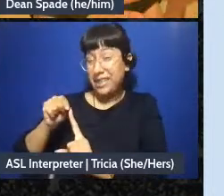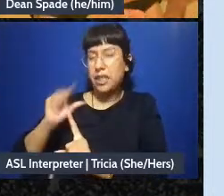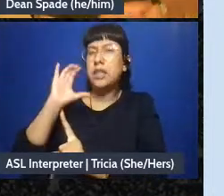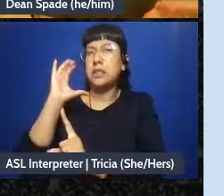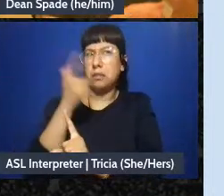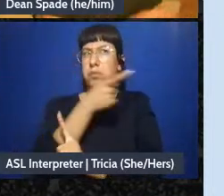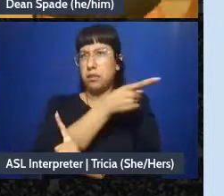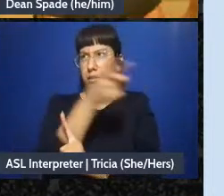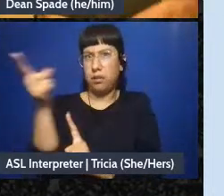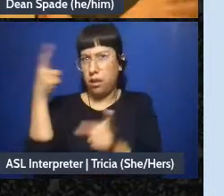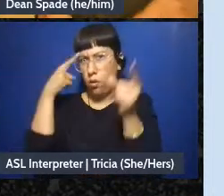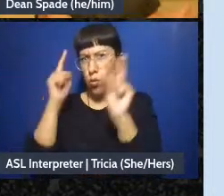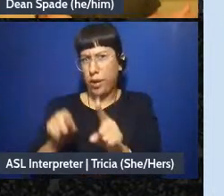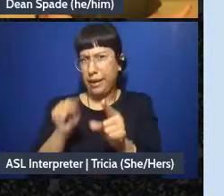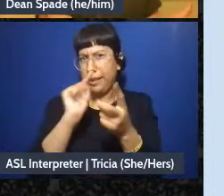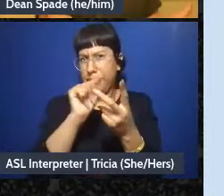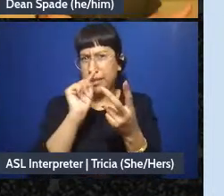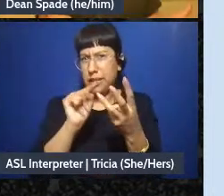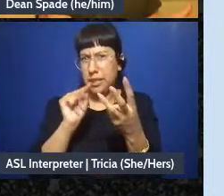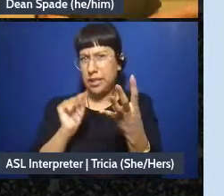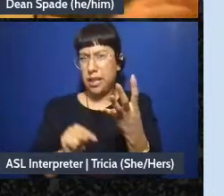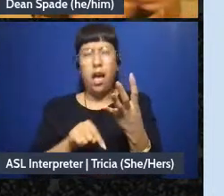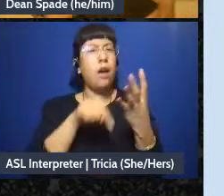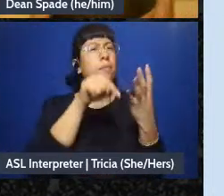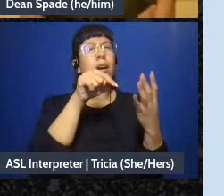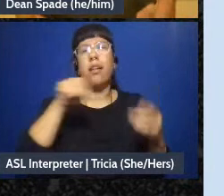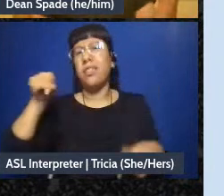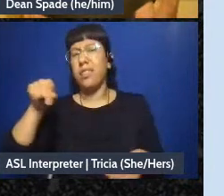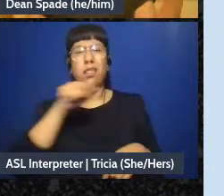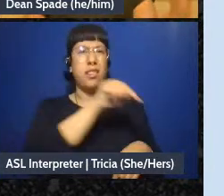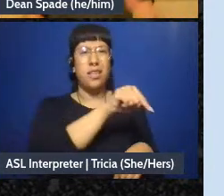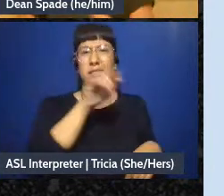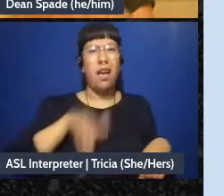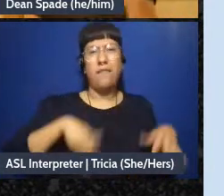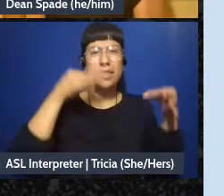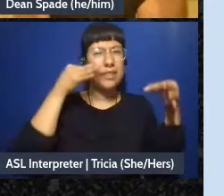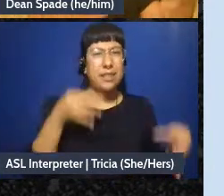have agreed to these parts and this part is still undecided” you know, like, “okay y'all” Like just